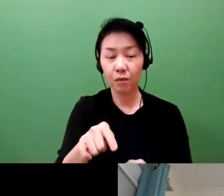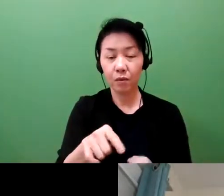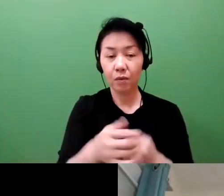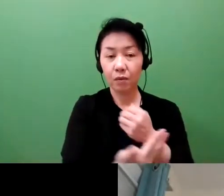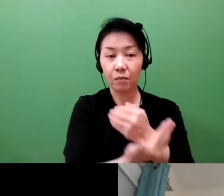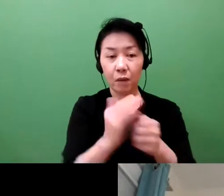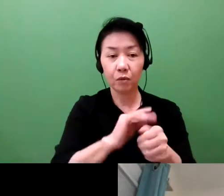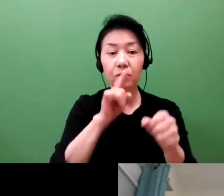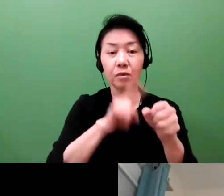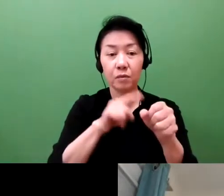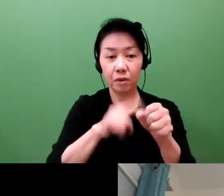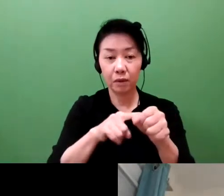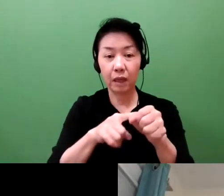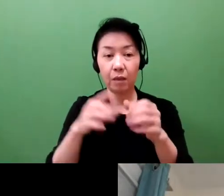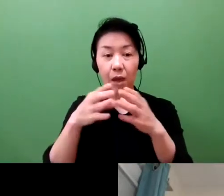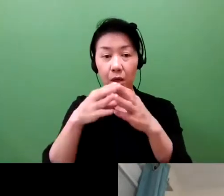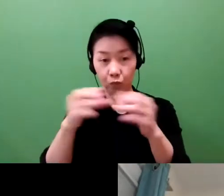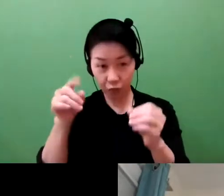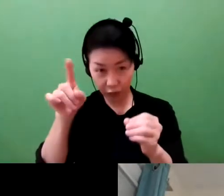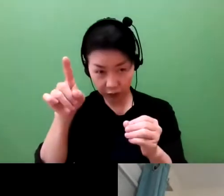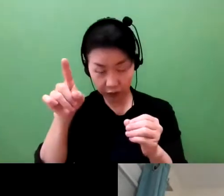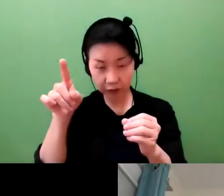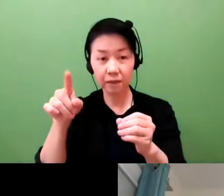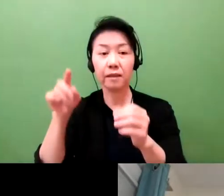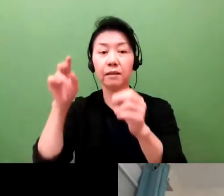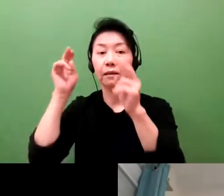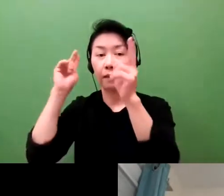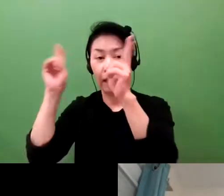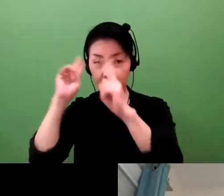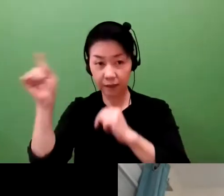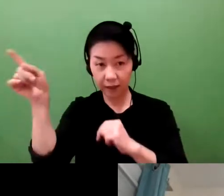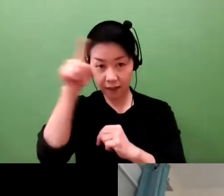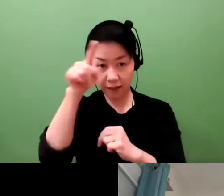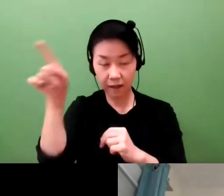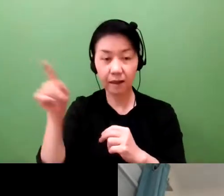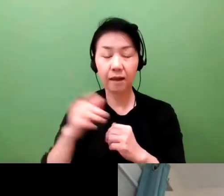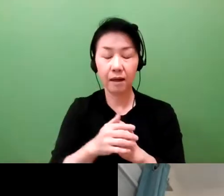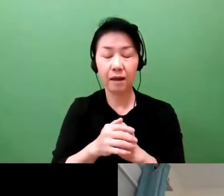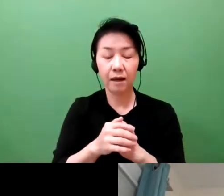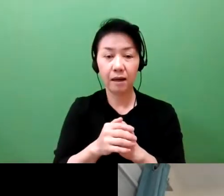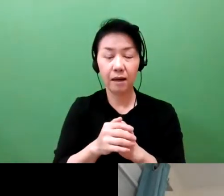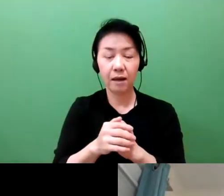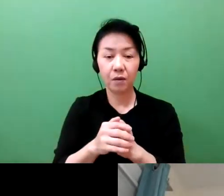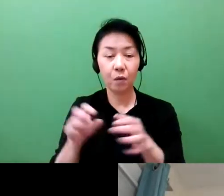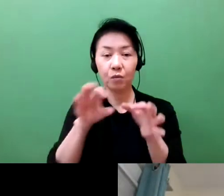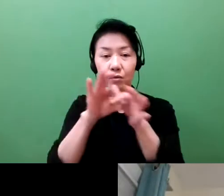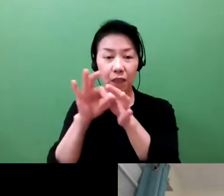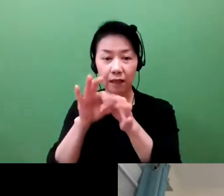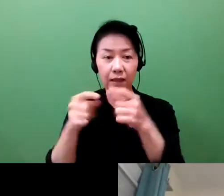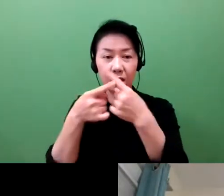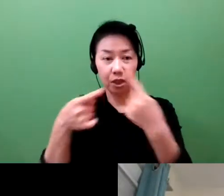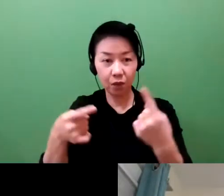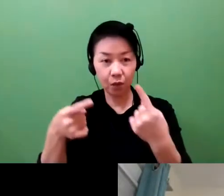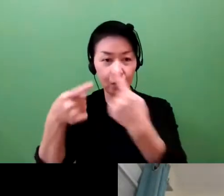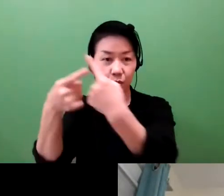you do not have the interpersonal trust that you can rely on. So when businessmen are doing business in Tokyo